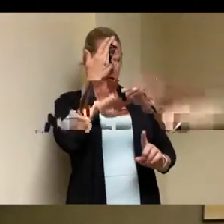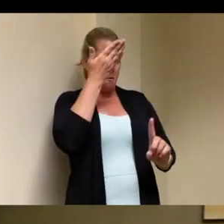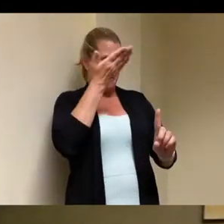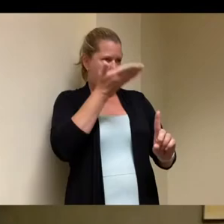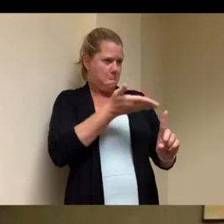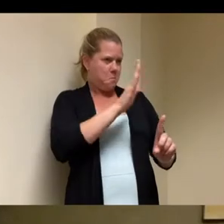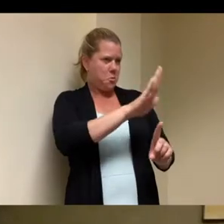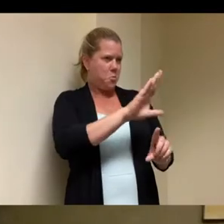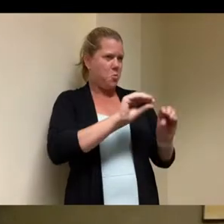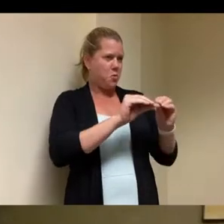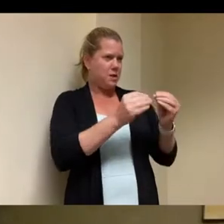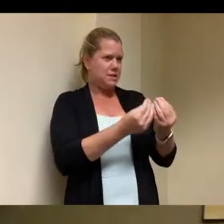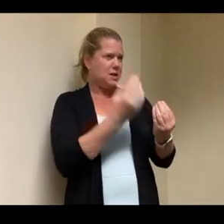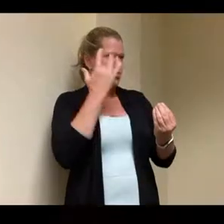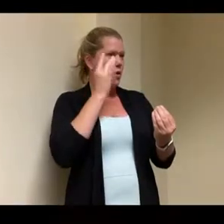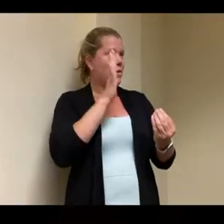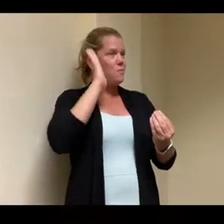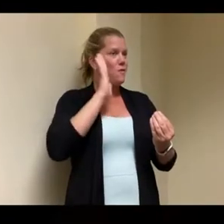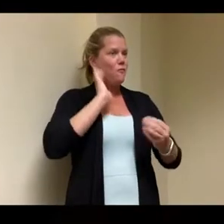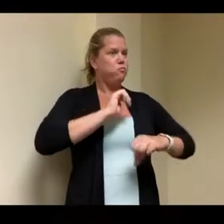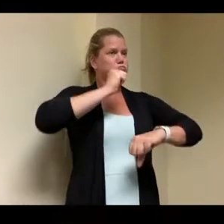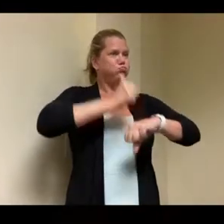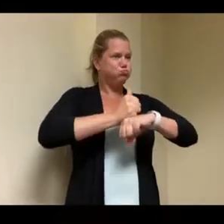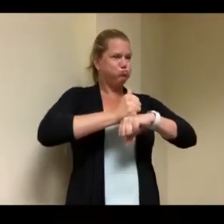know what is working oh well you know it's interesting because